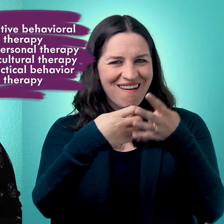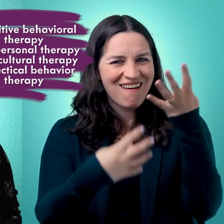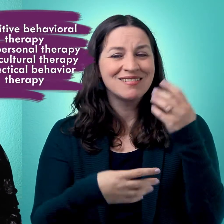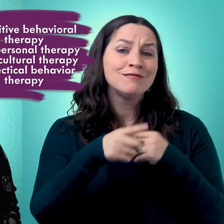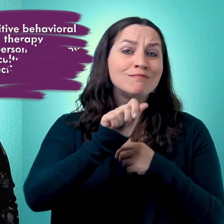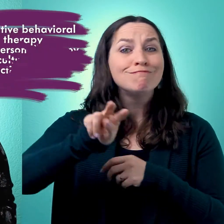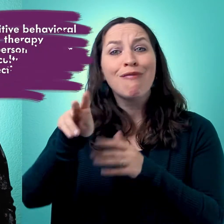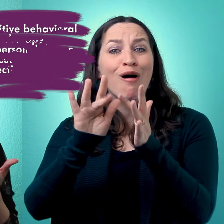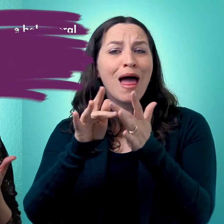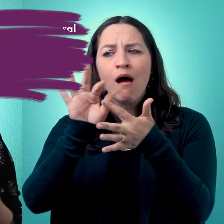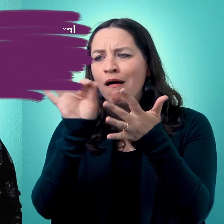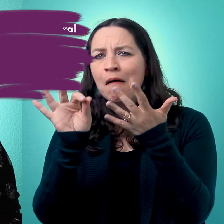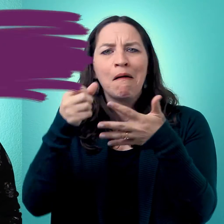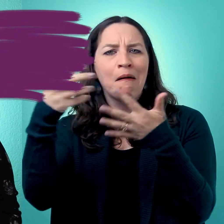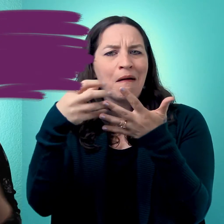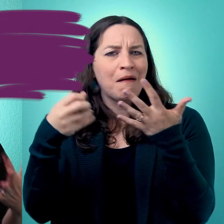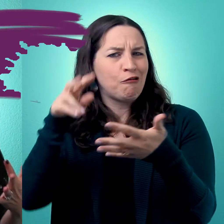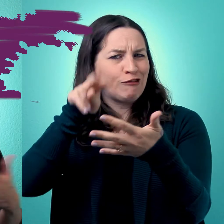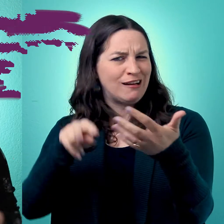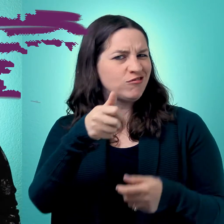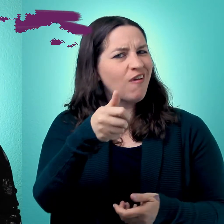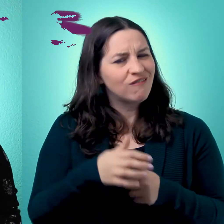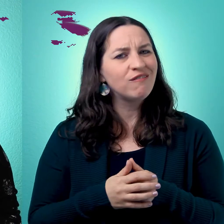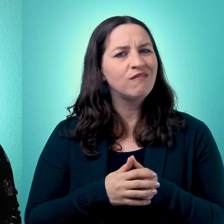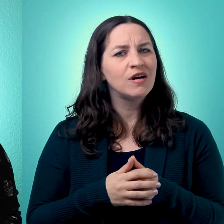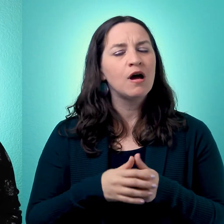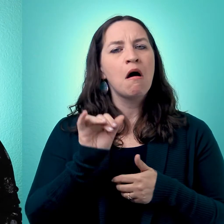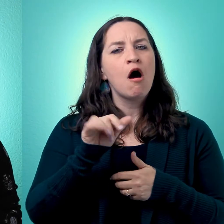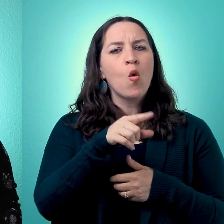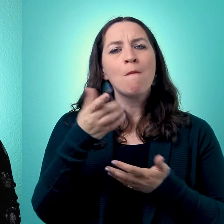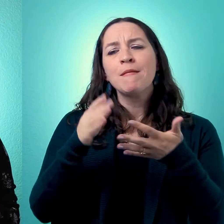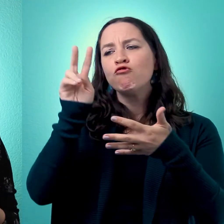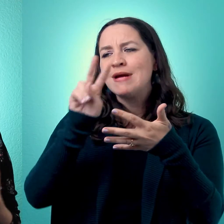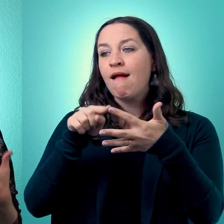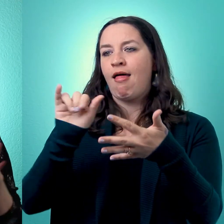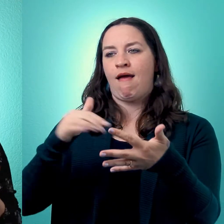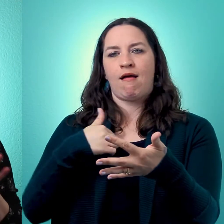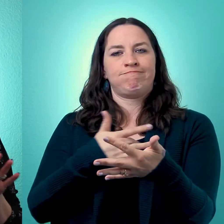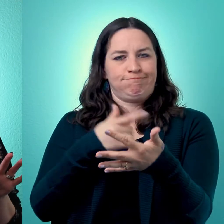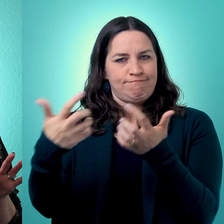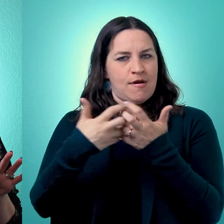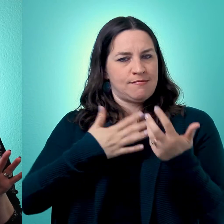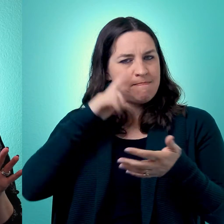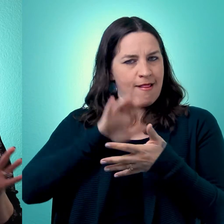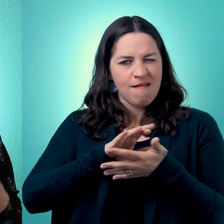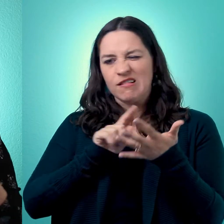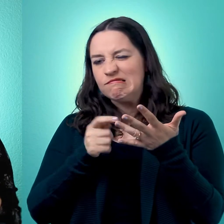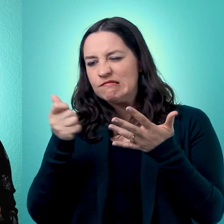So if you just search on the Internet, you'll find information about all of them and you may start reading different orientations and feel yourself